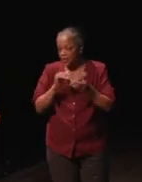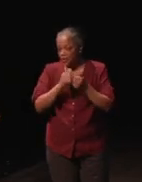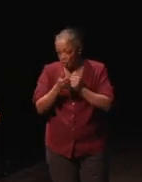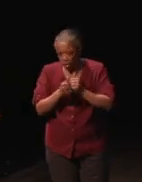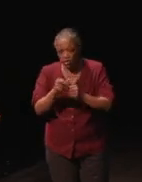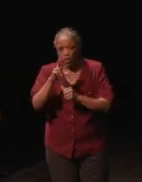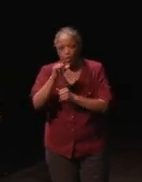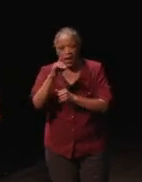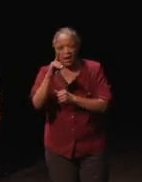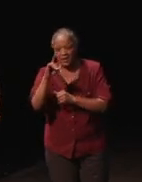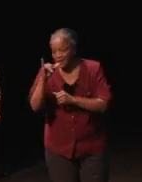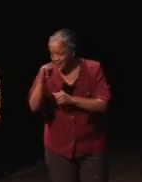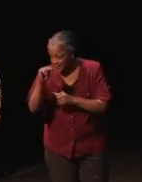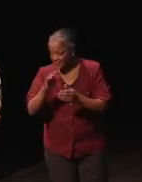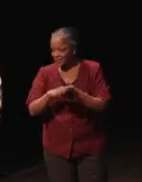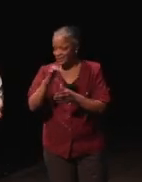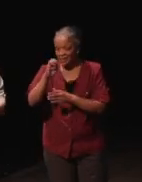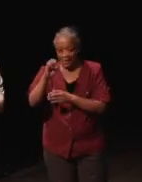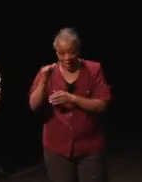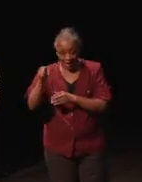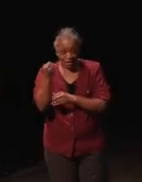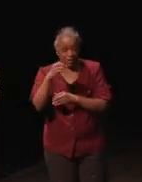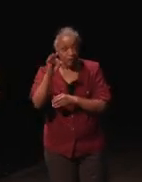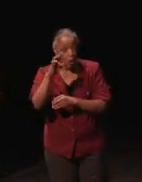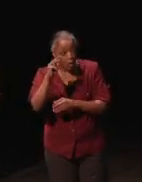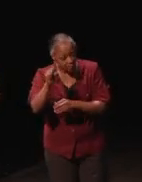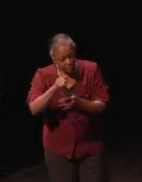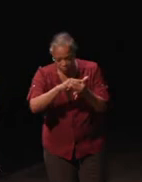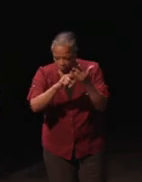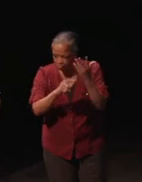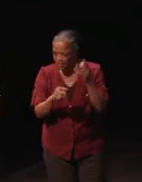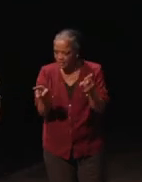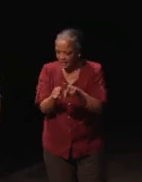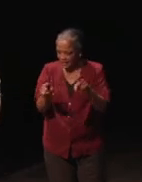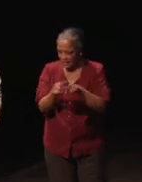EA's forums, and a bunch of other places. Speaking of these different sites,